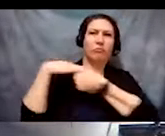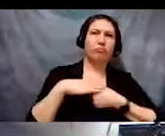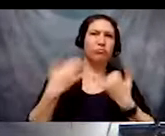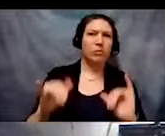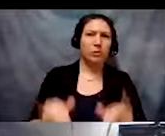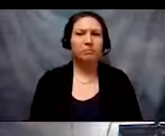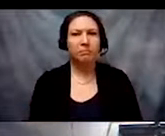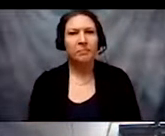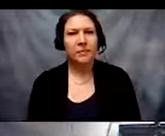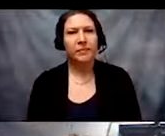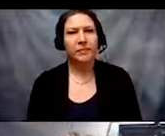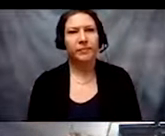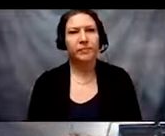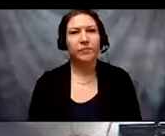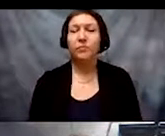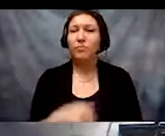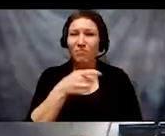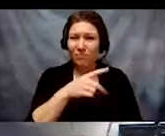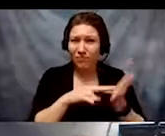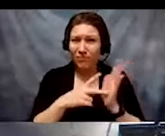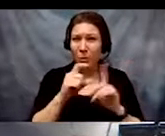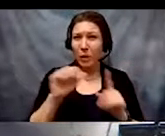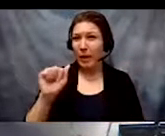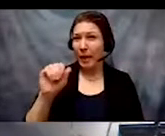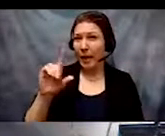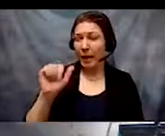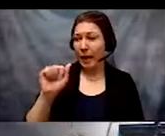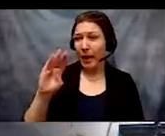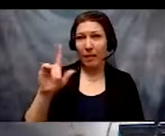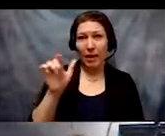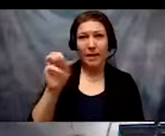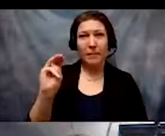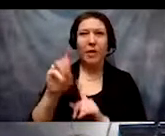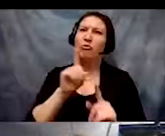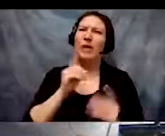This definition is much more academic than